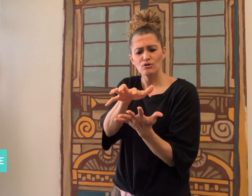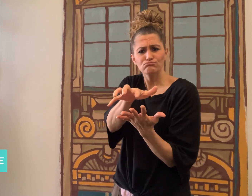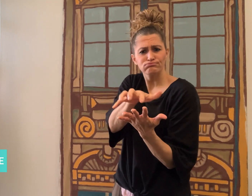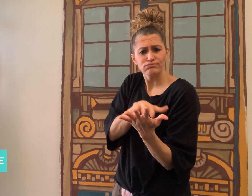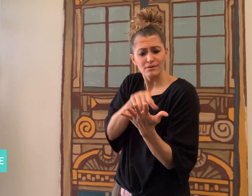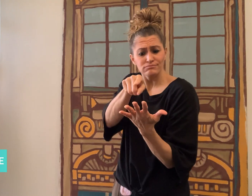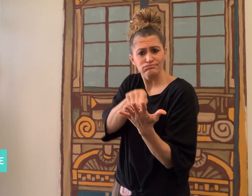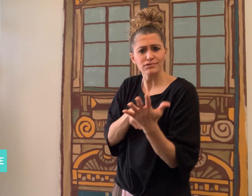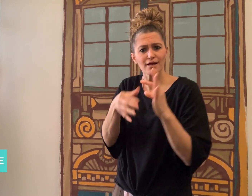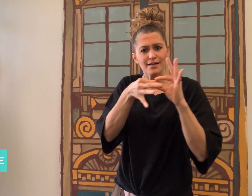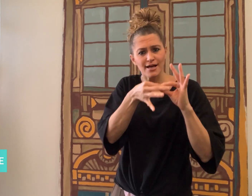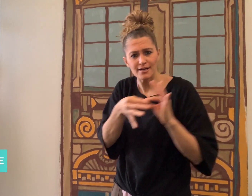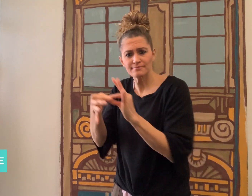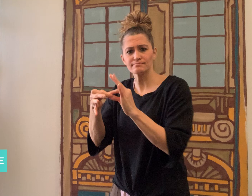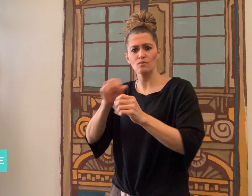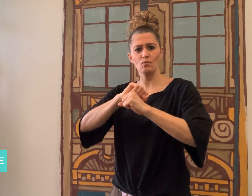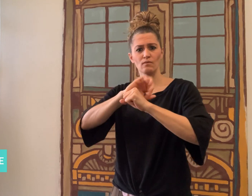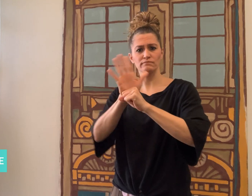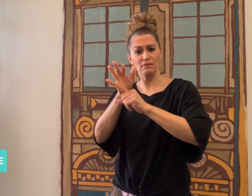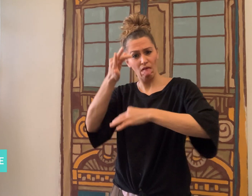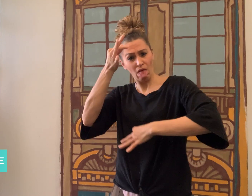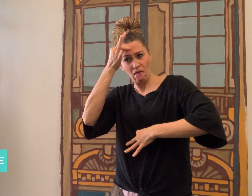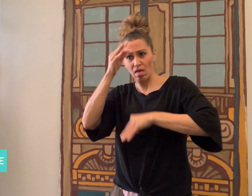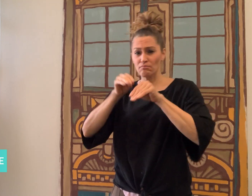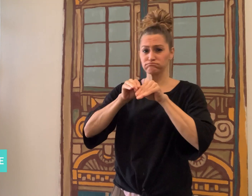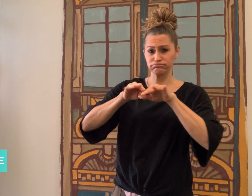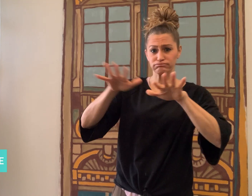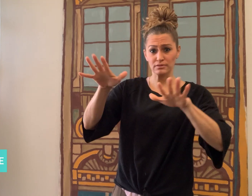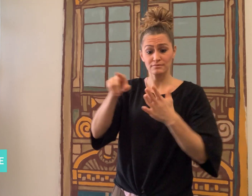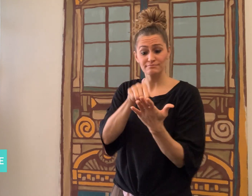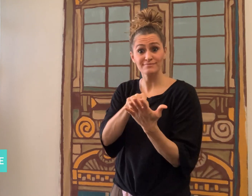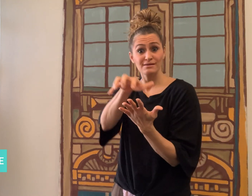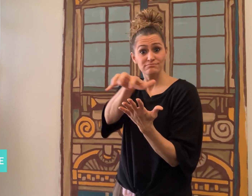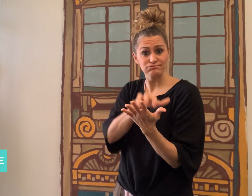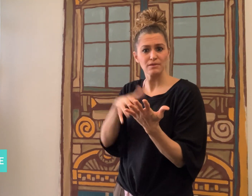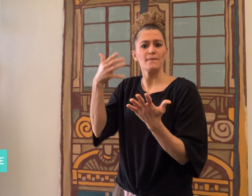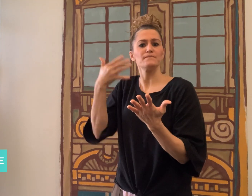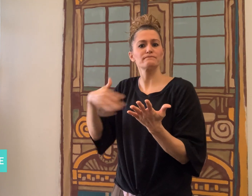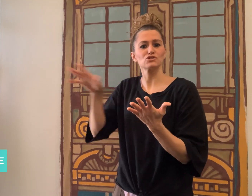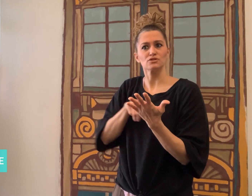released a report on COVID-19.